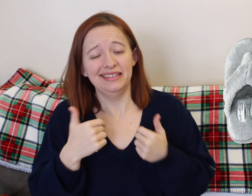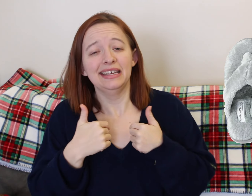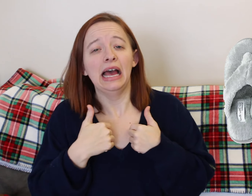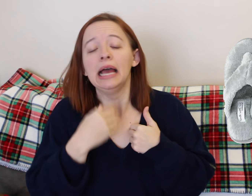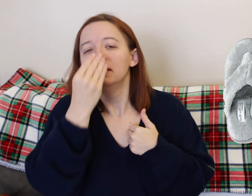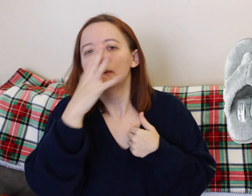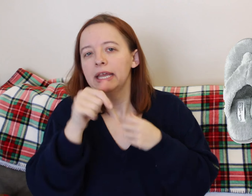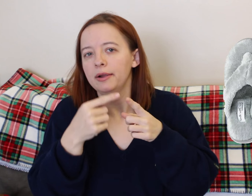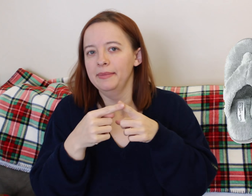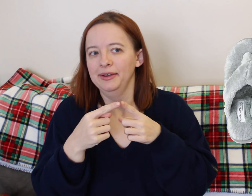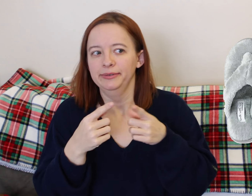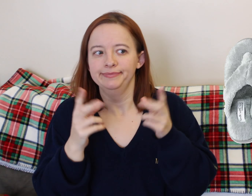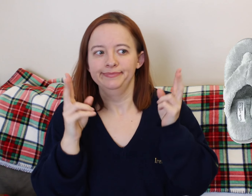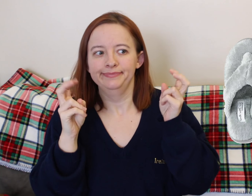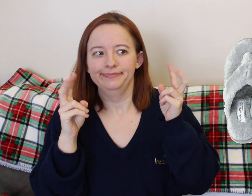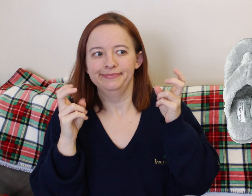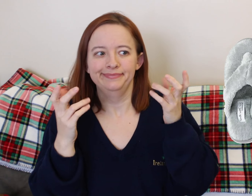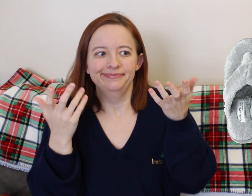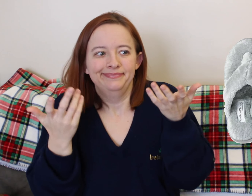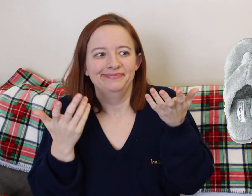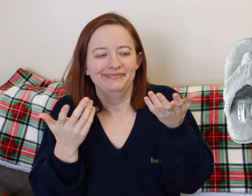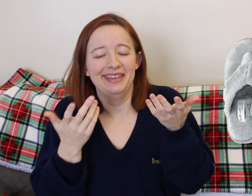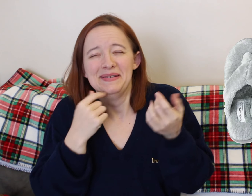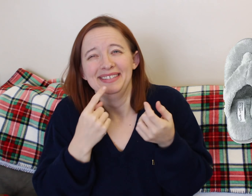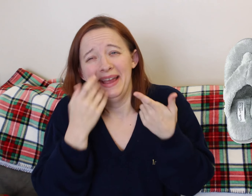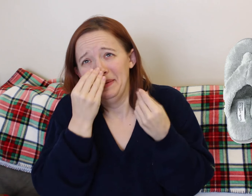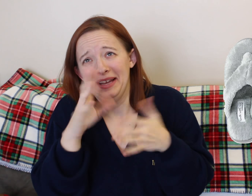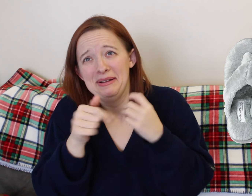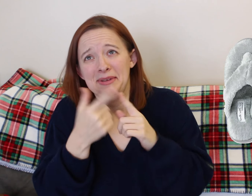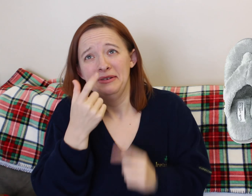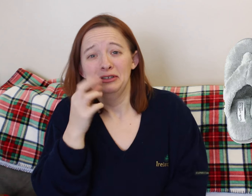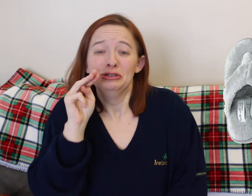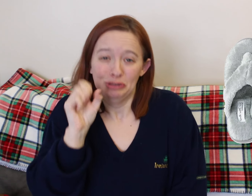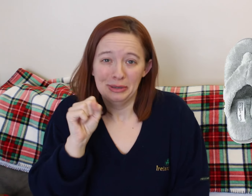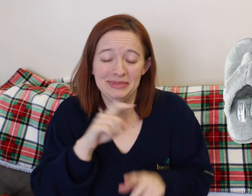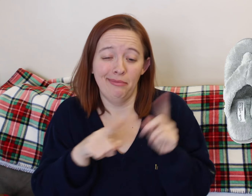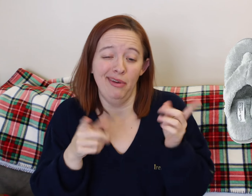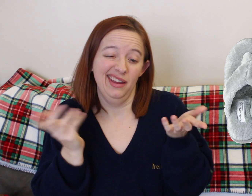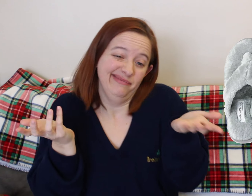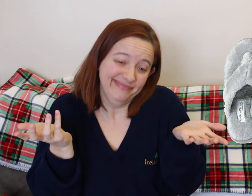I brought like a flip-flop type of slipper. Again that's really gonna depend on you. I actually only used them a little bit.